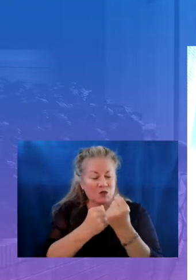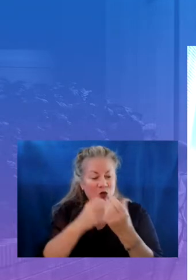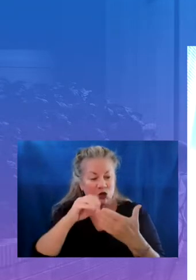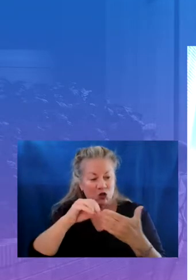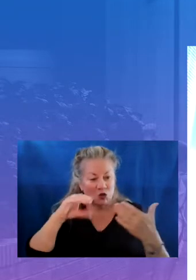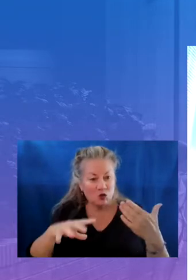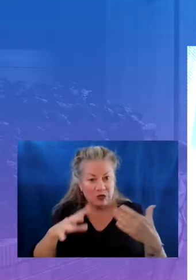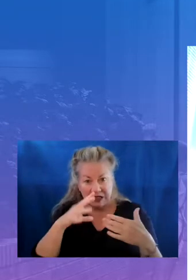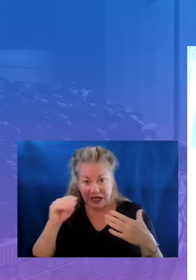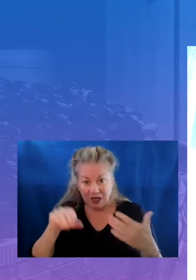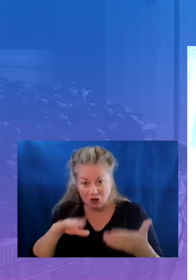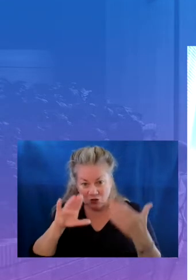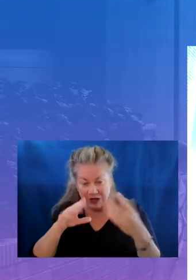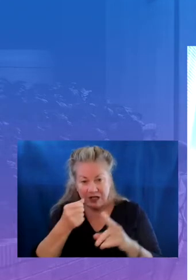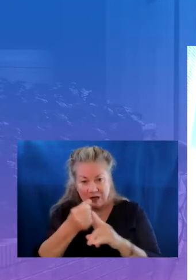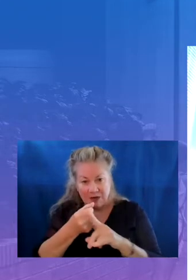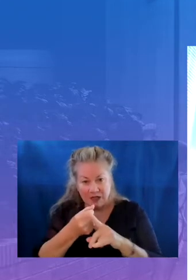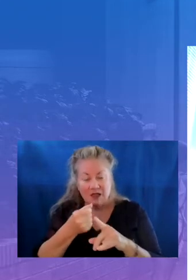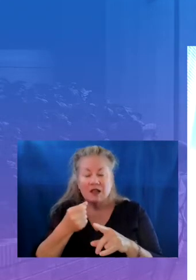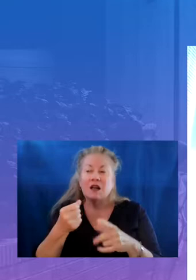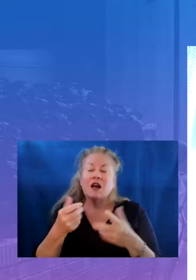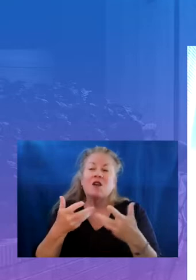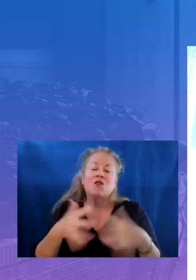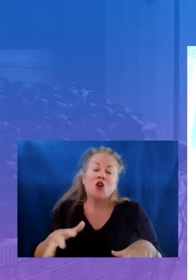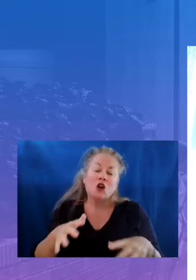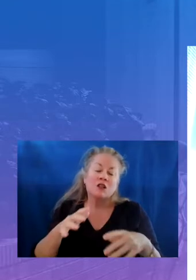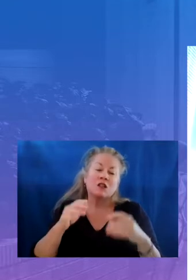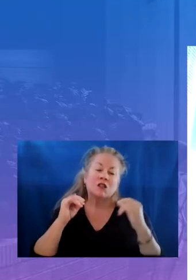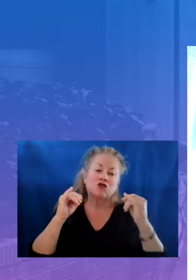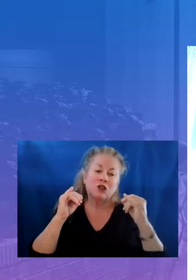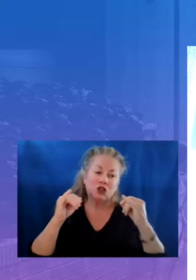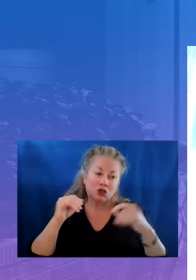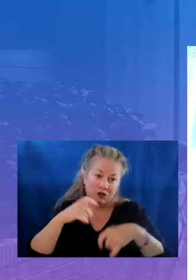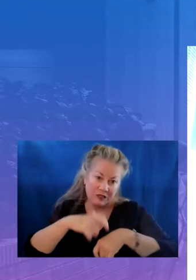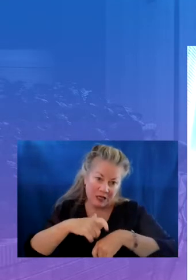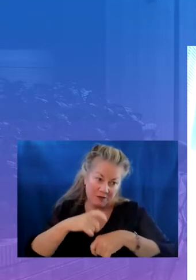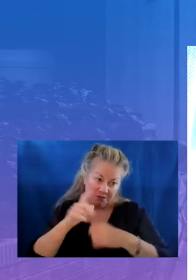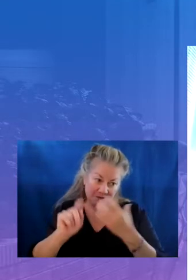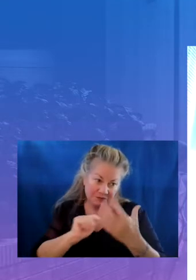the impact of lost instructional time we know that over the last few years many of our students